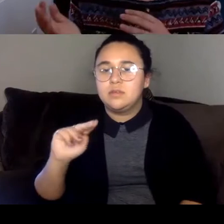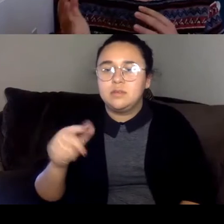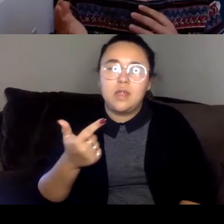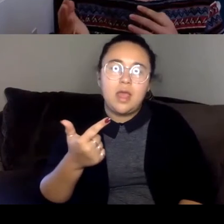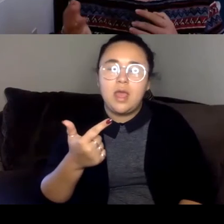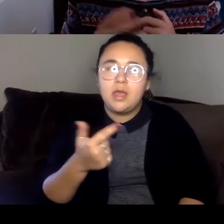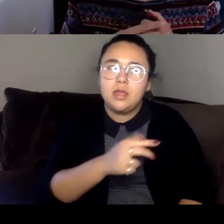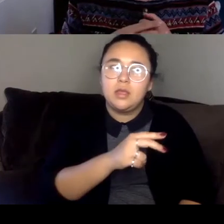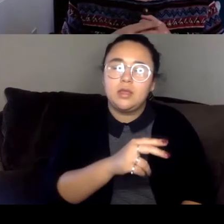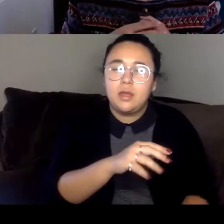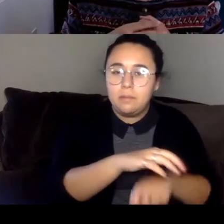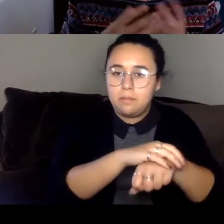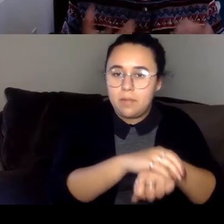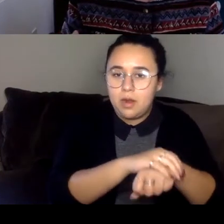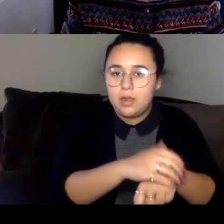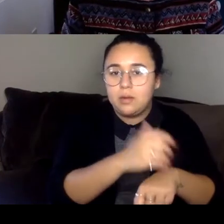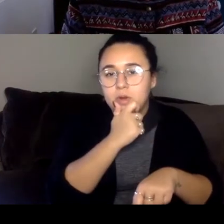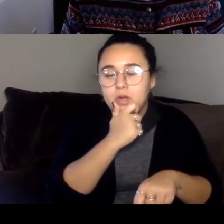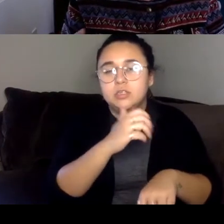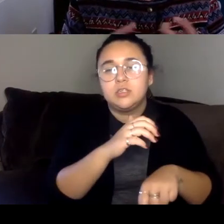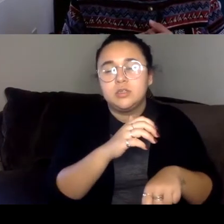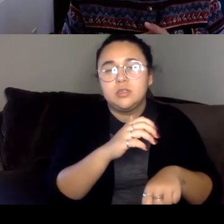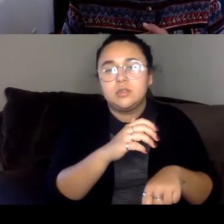and British English but that made slang really difficult.